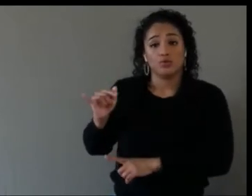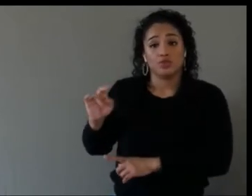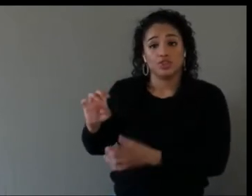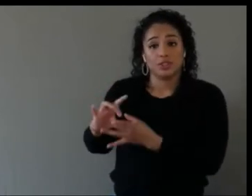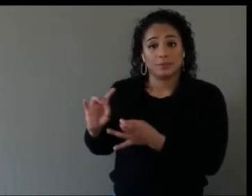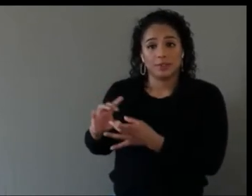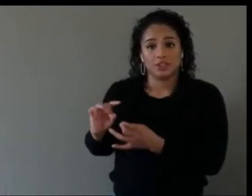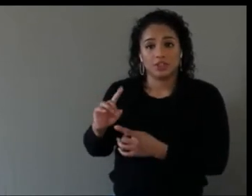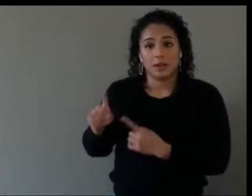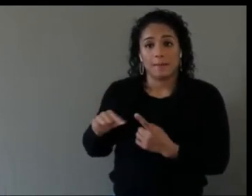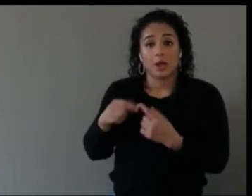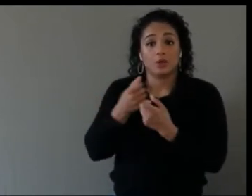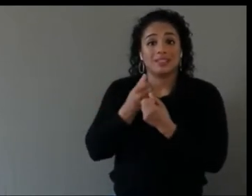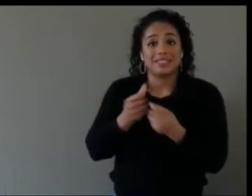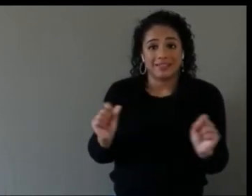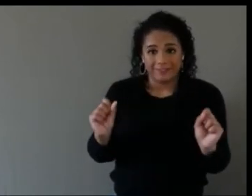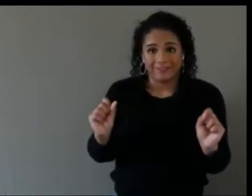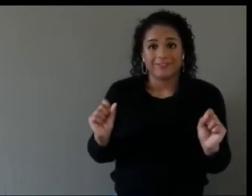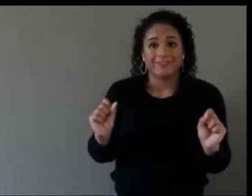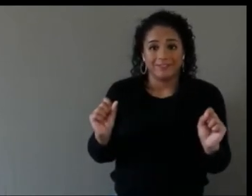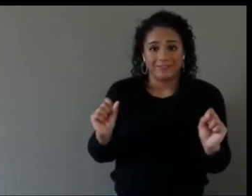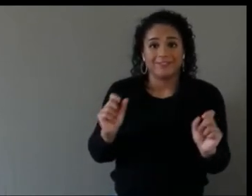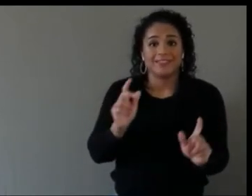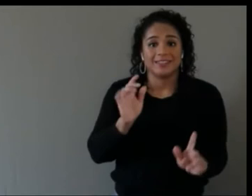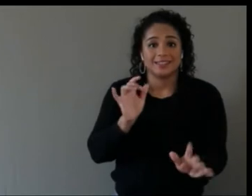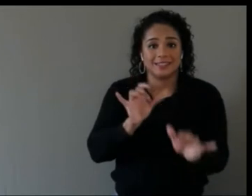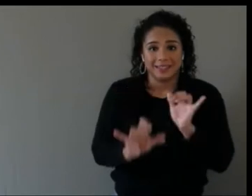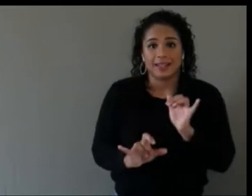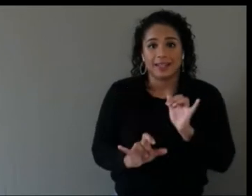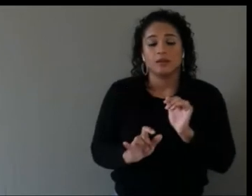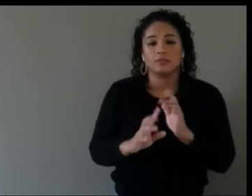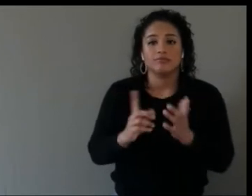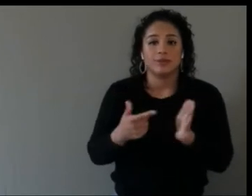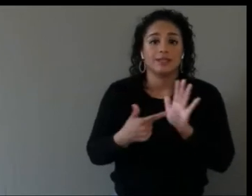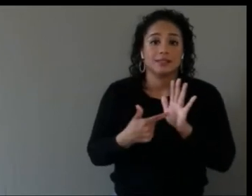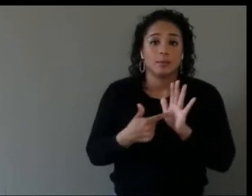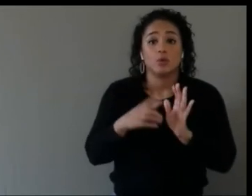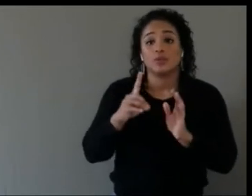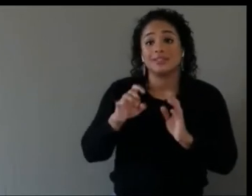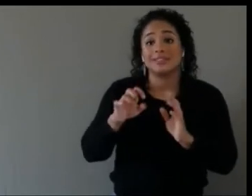devices between people, and there are ways of cleaning products very well.